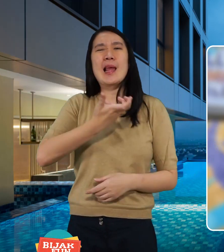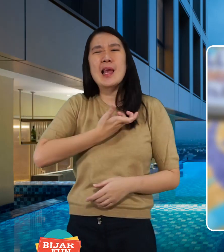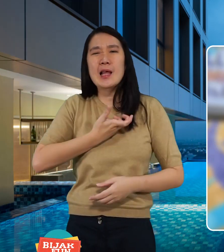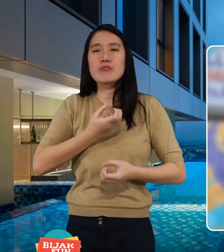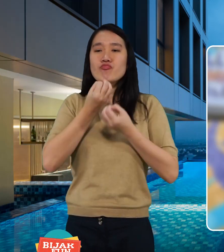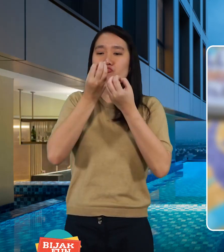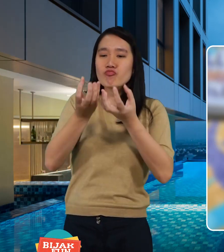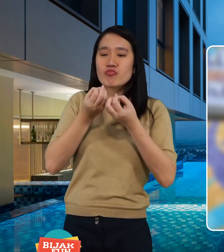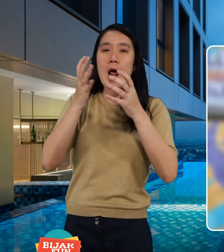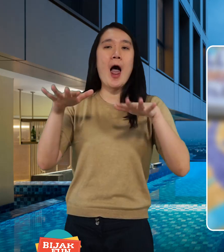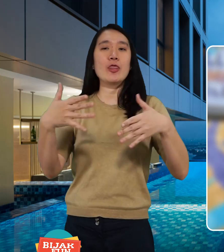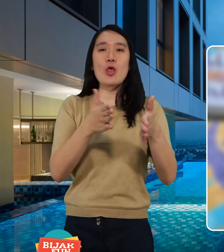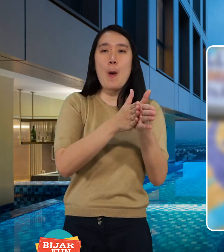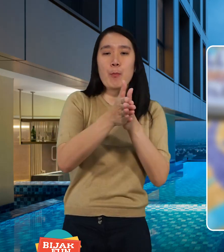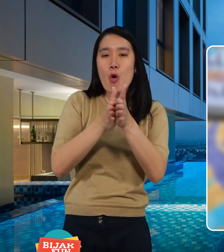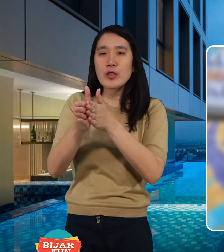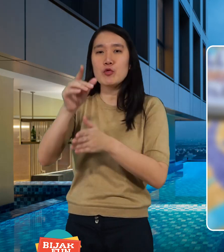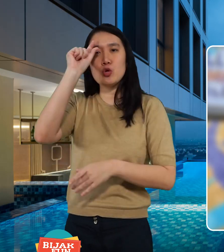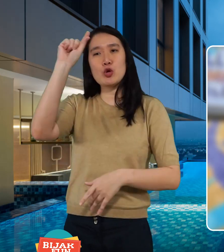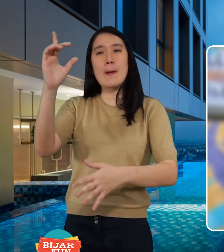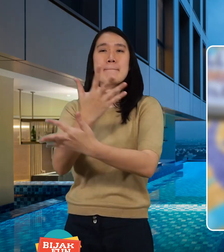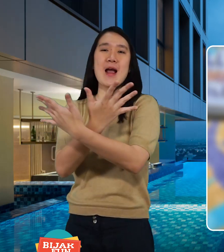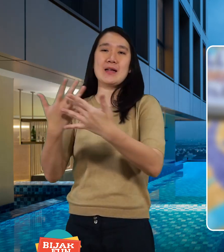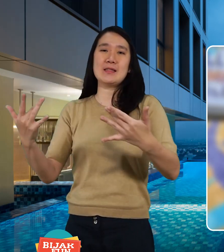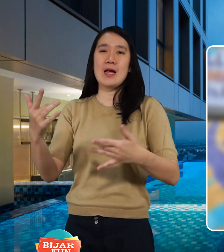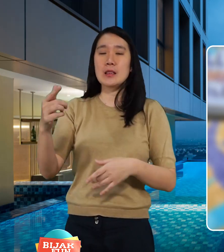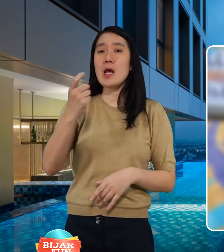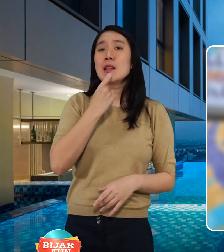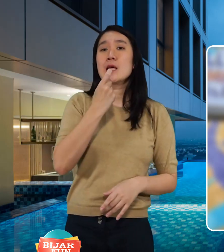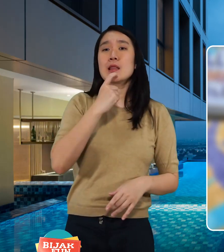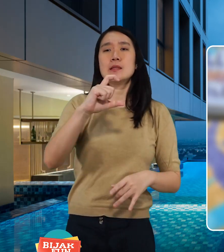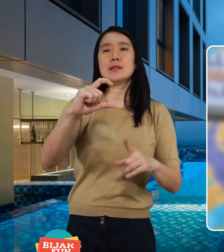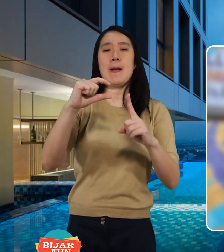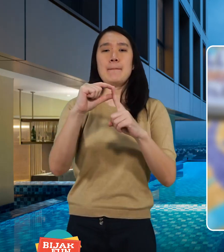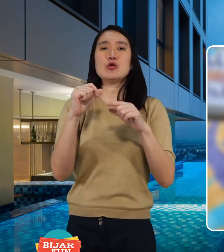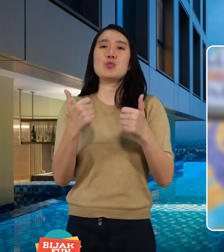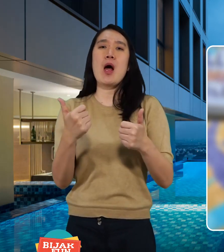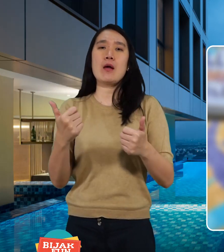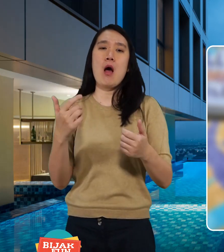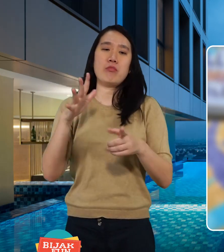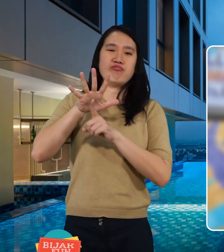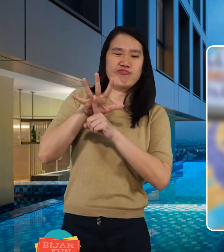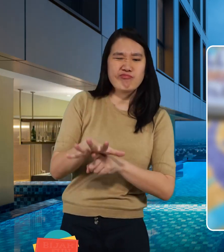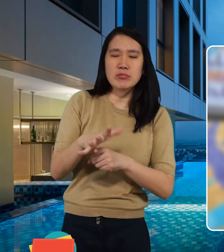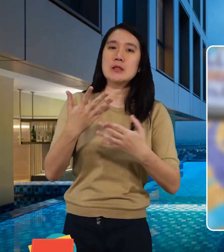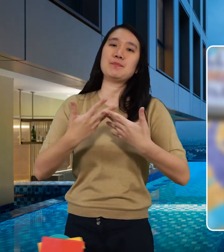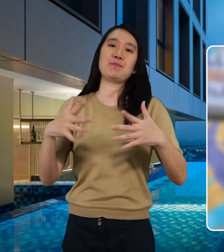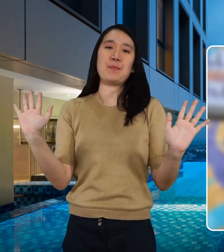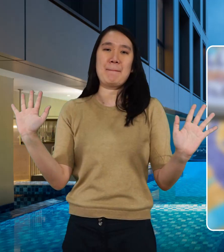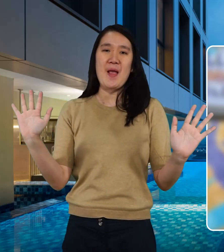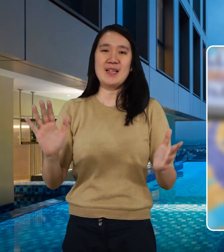where he wants to educate or motivate to society about cerebral palsy so that there is no discrimination